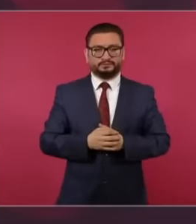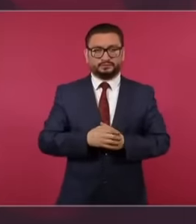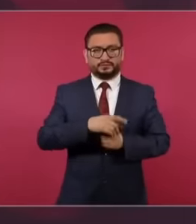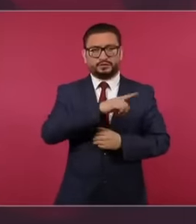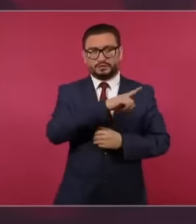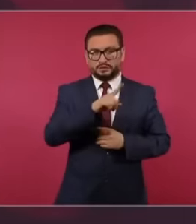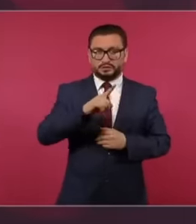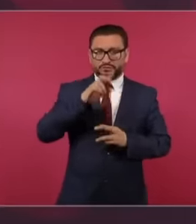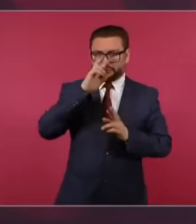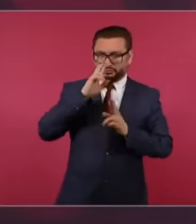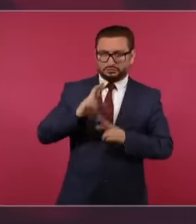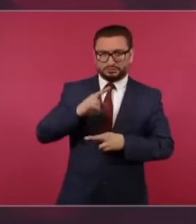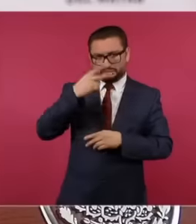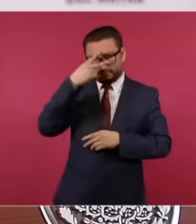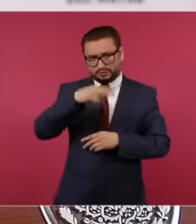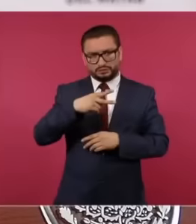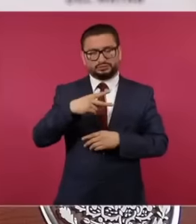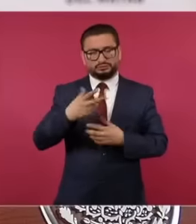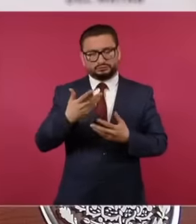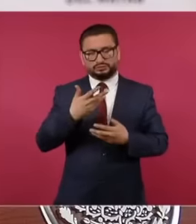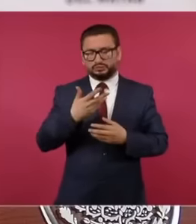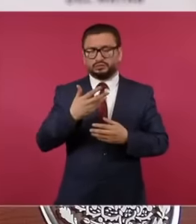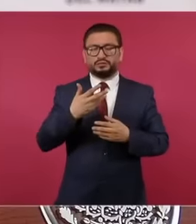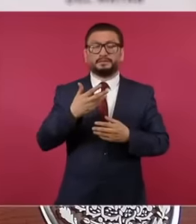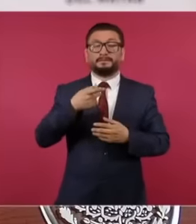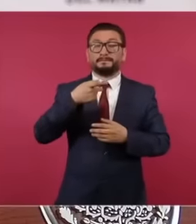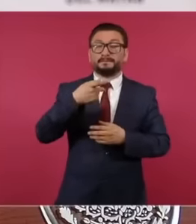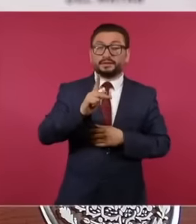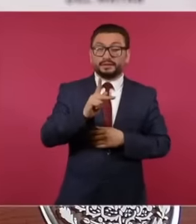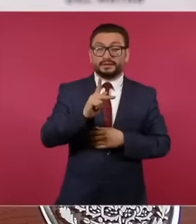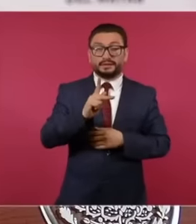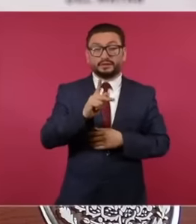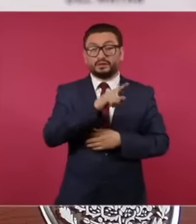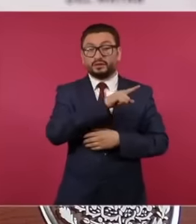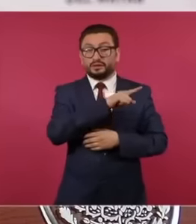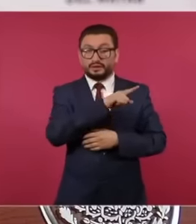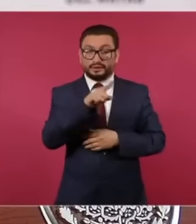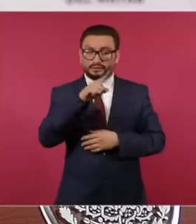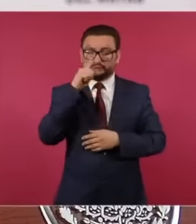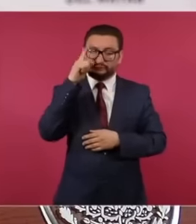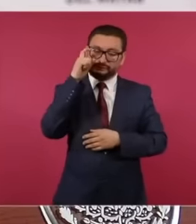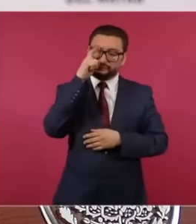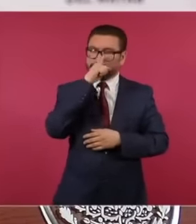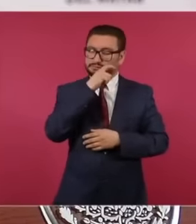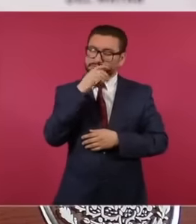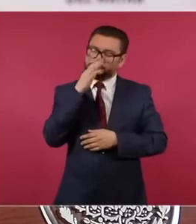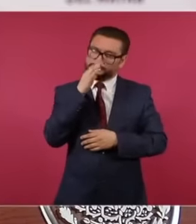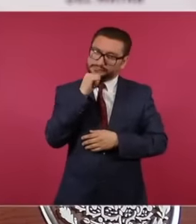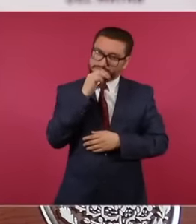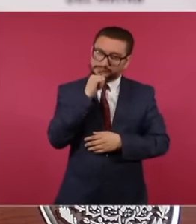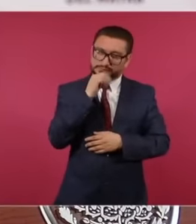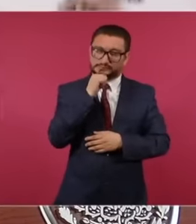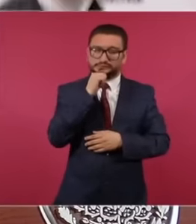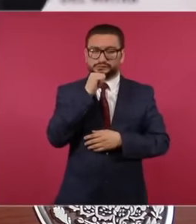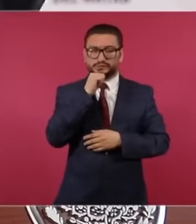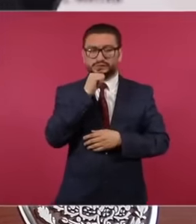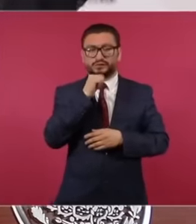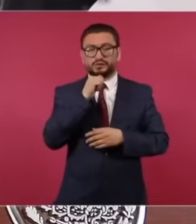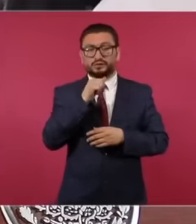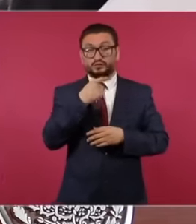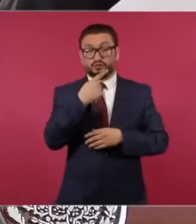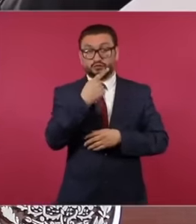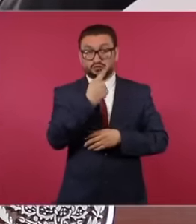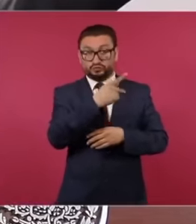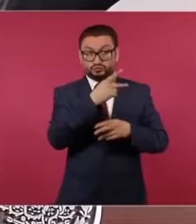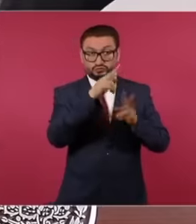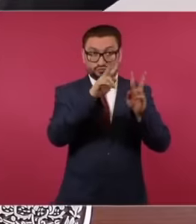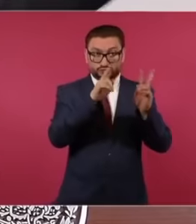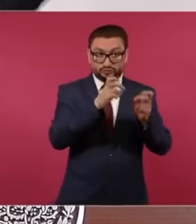our sovereignty but it is difficult for them and it is not just their issue, it is the